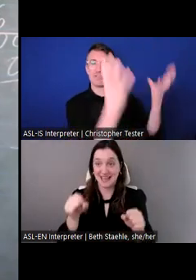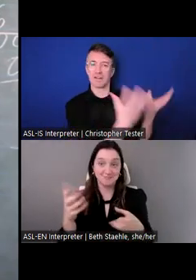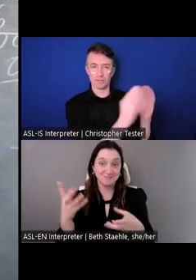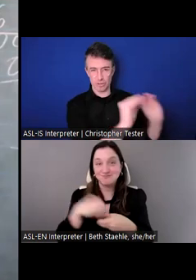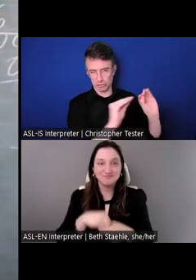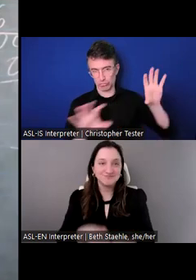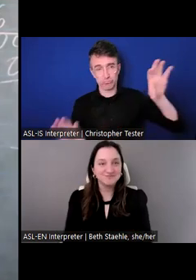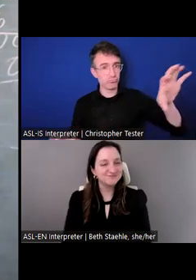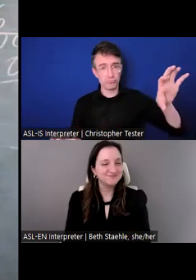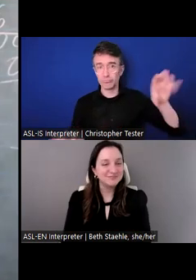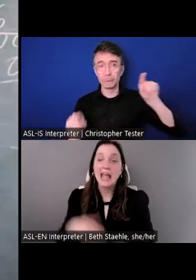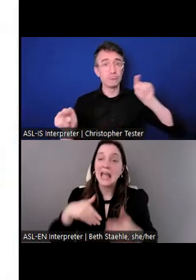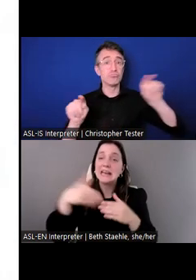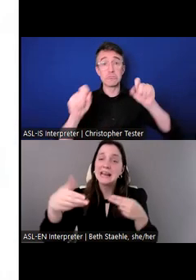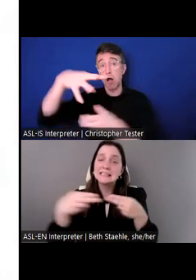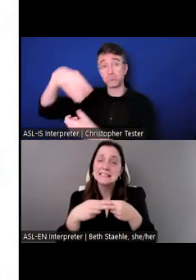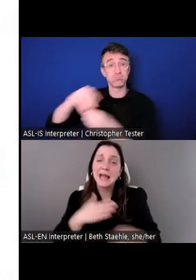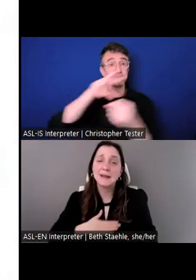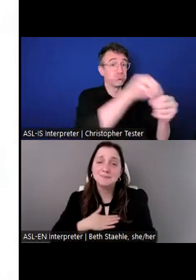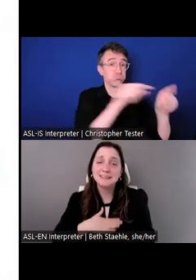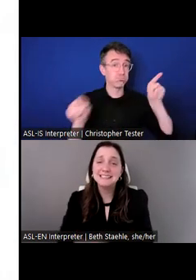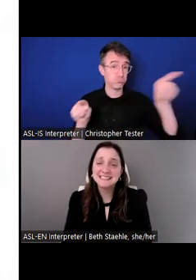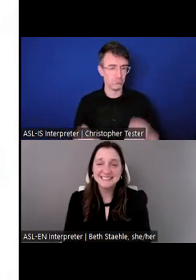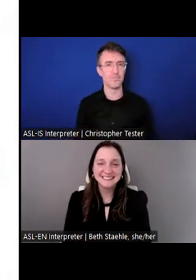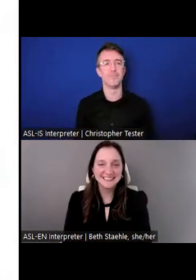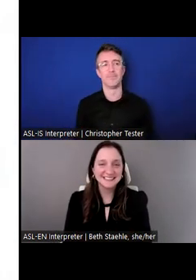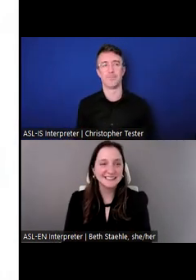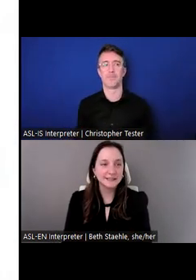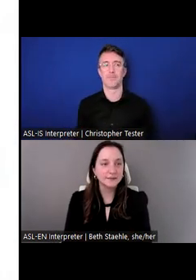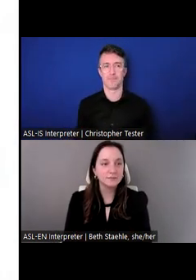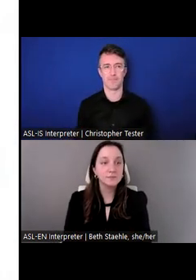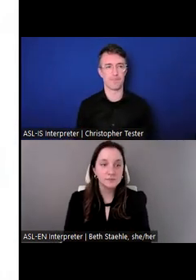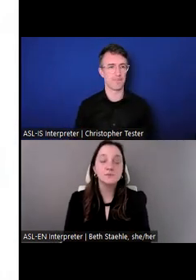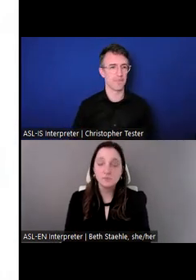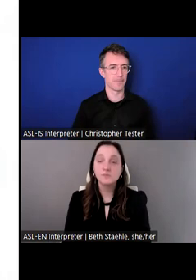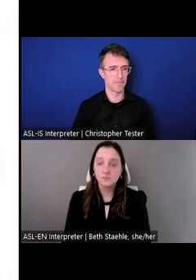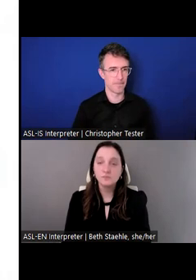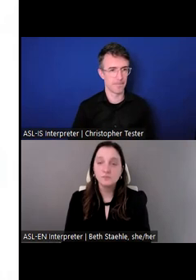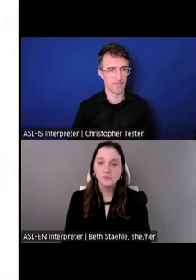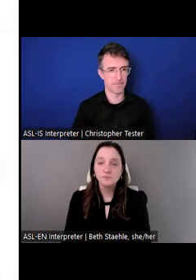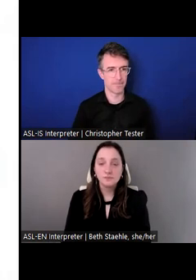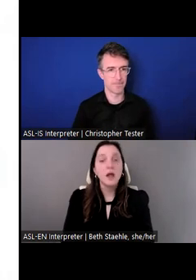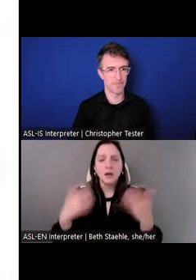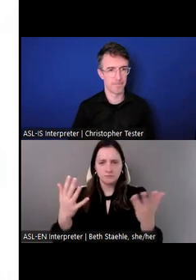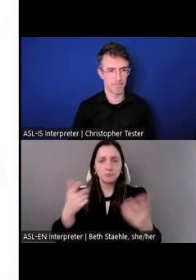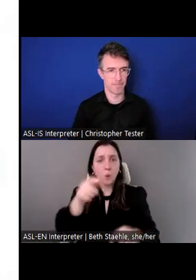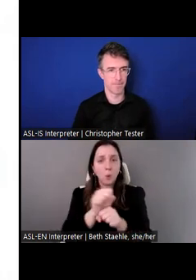Next slide, please. And I also wanted to share a little bit about our benefits and perks of working at Save